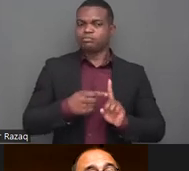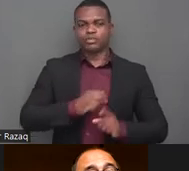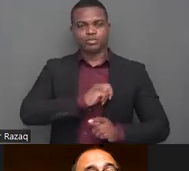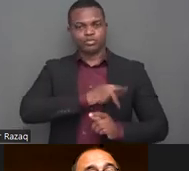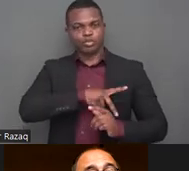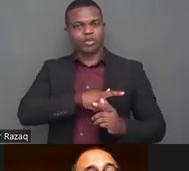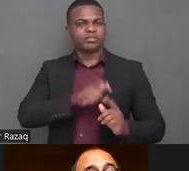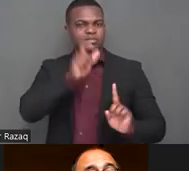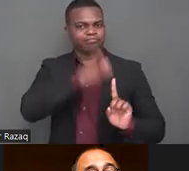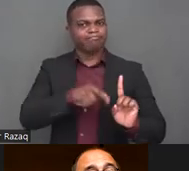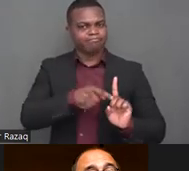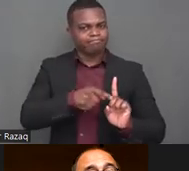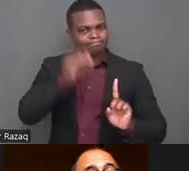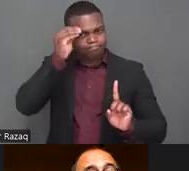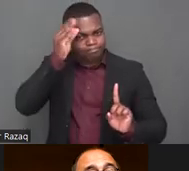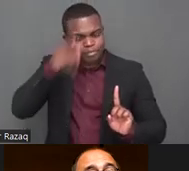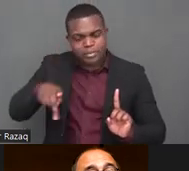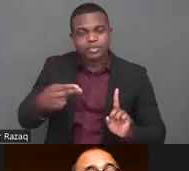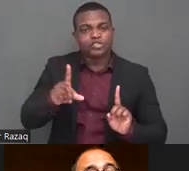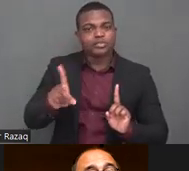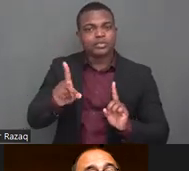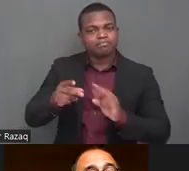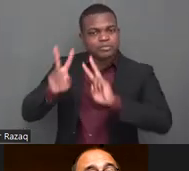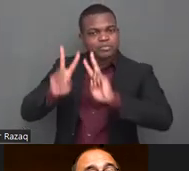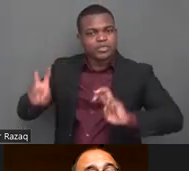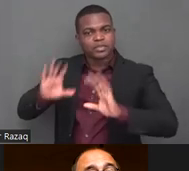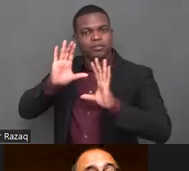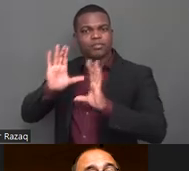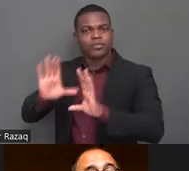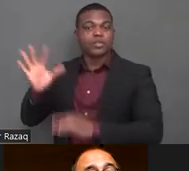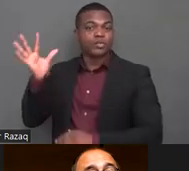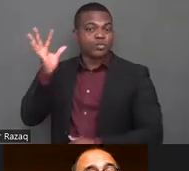movements and advocating for sexual reproductive health rights for a person with disabilities